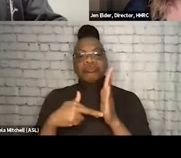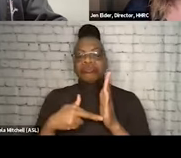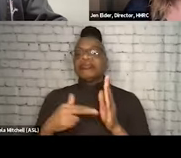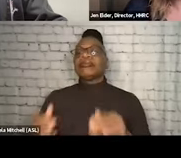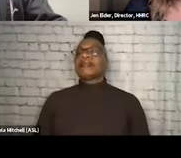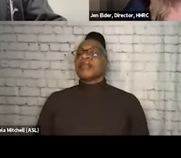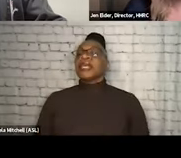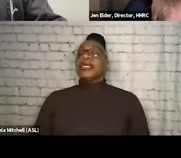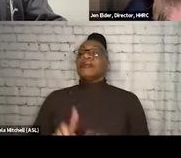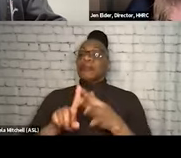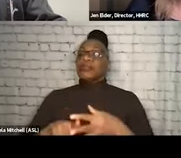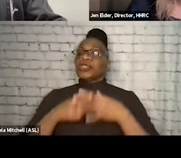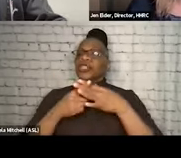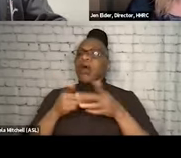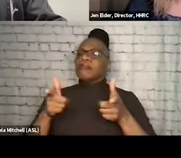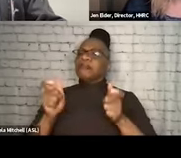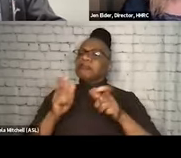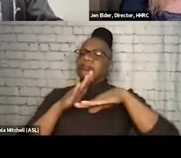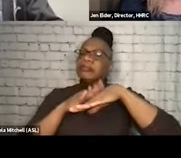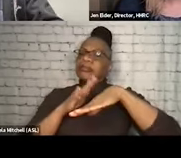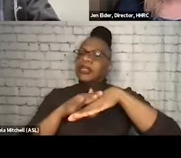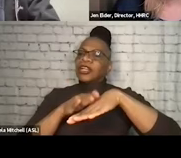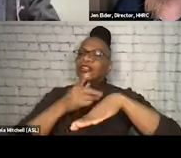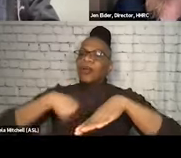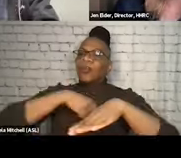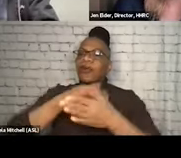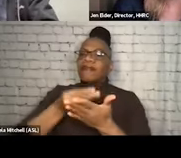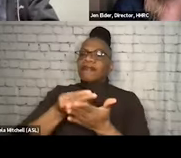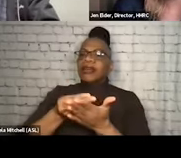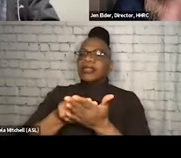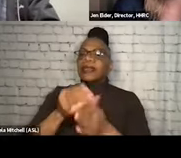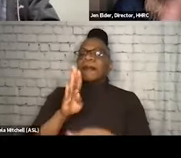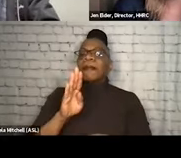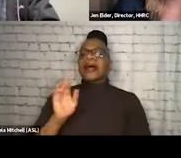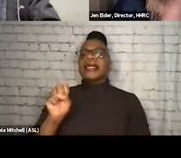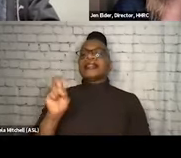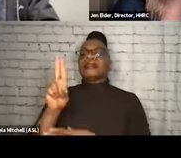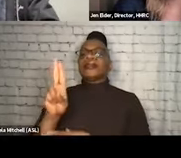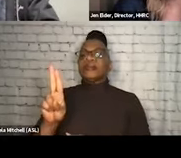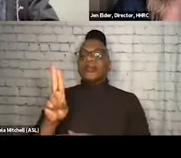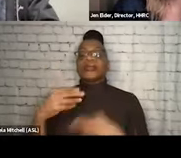So just start with a quick disclaimer. We are funded by the Substance Abuse and Mental Health Services Administration,